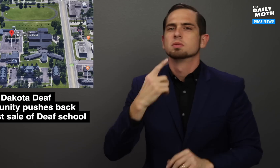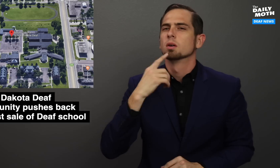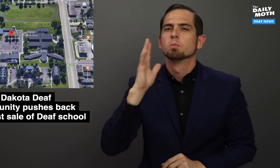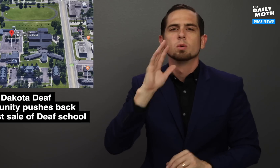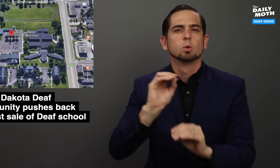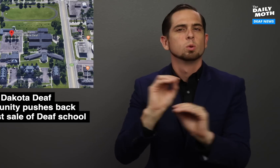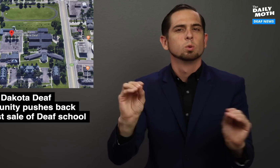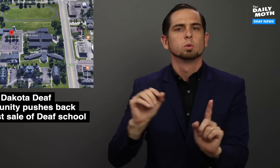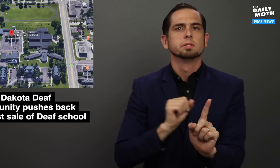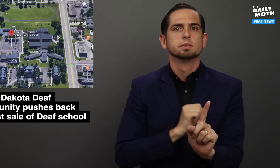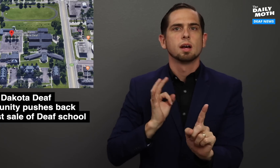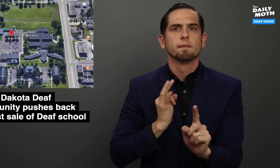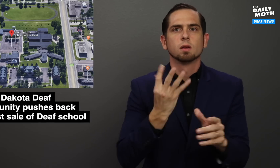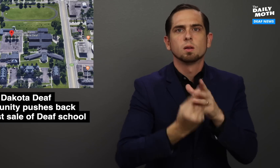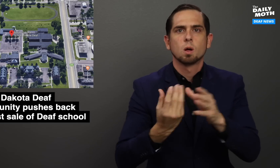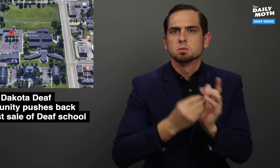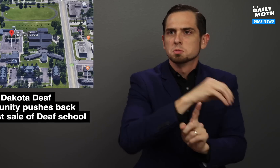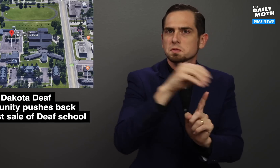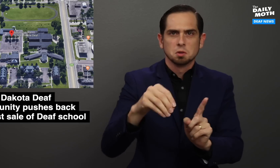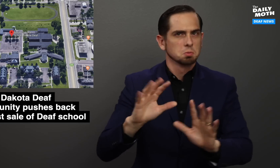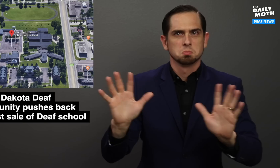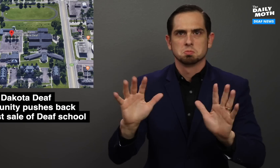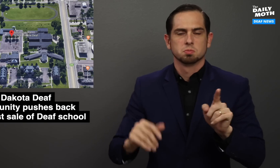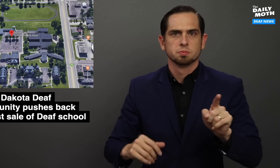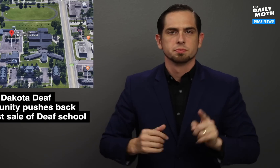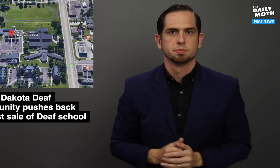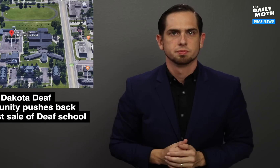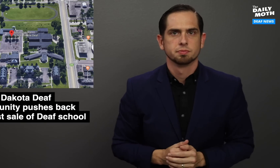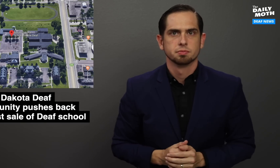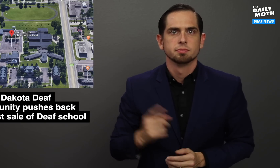and that there would be no staffing losses.